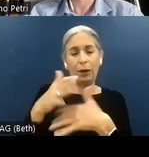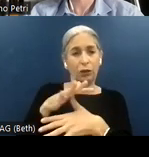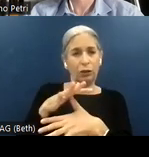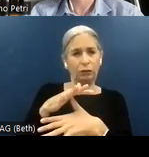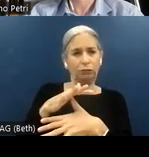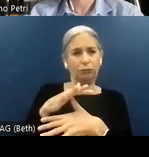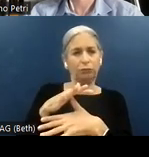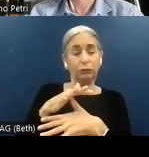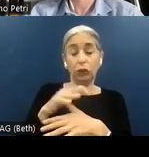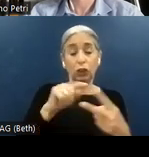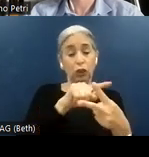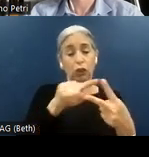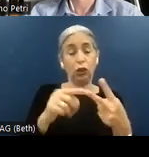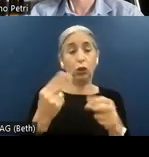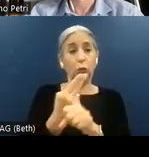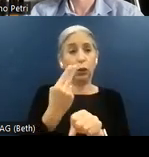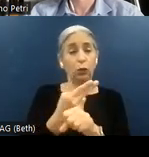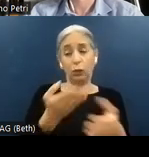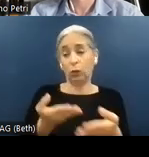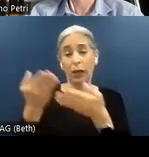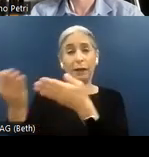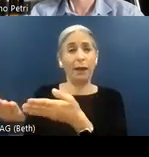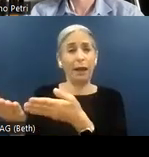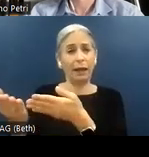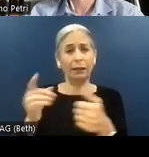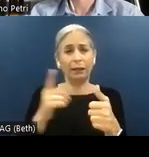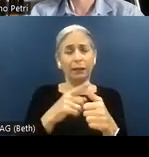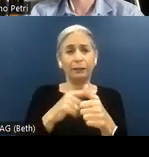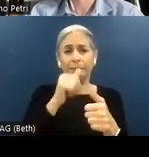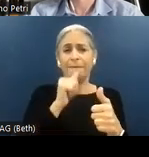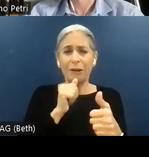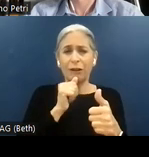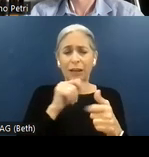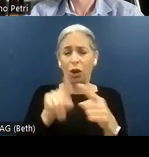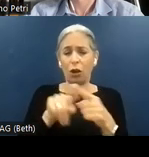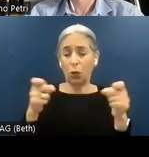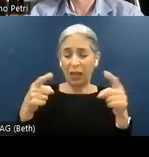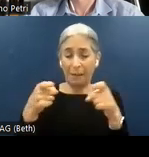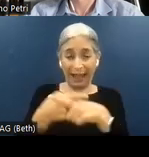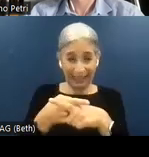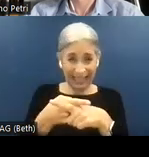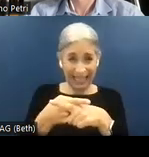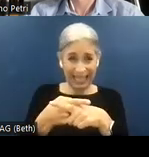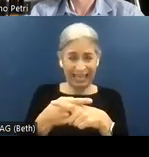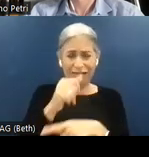that we use and we recommend are severity and complexity. Where severity measures the